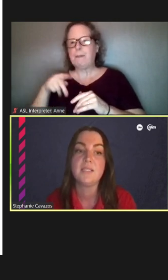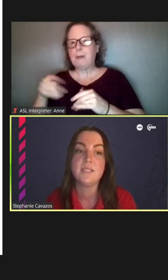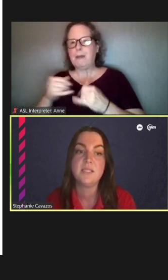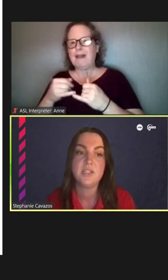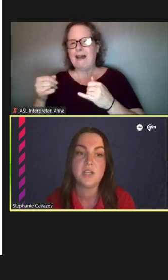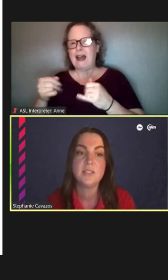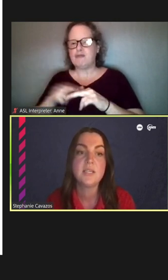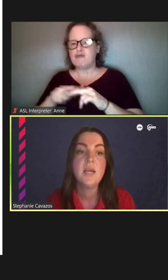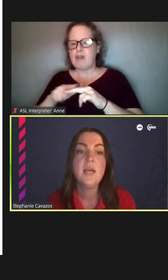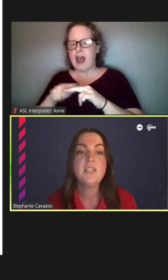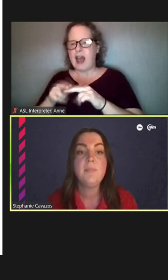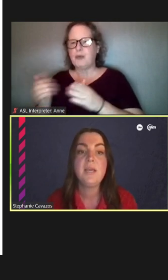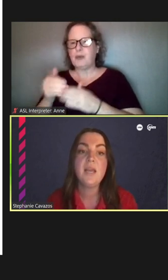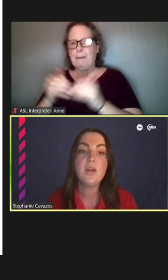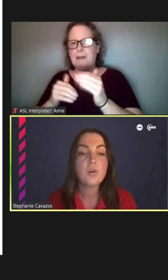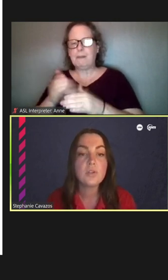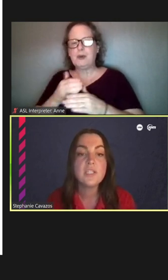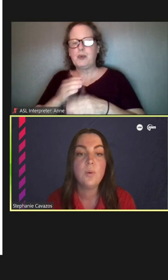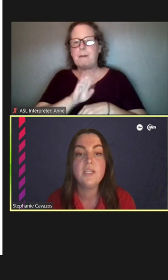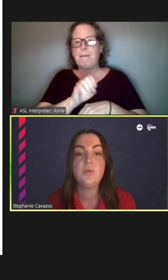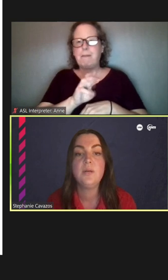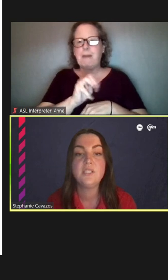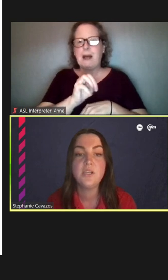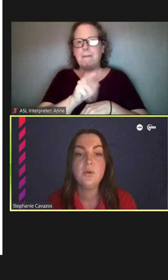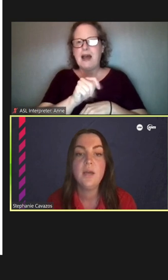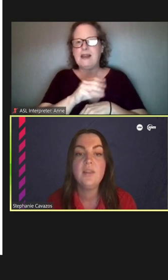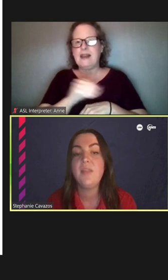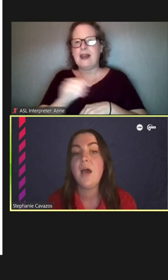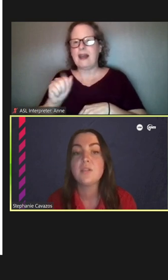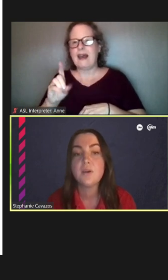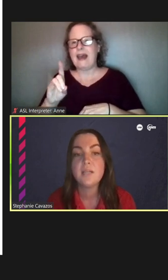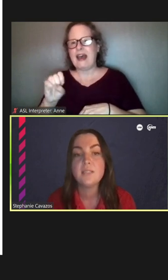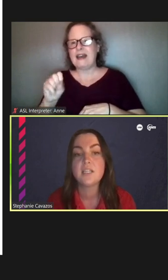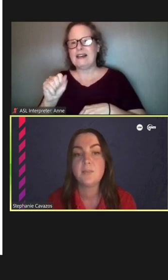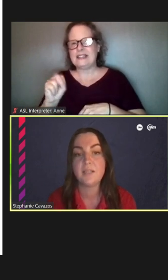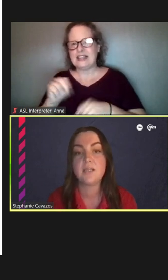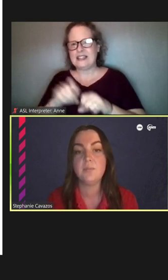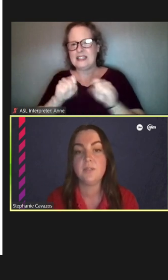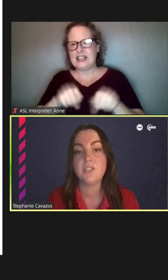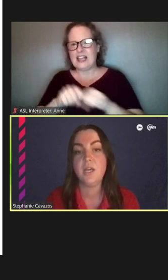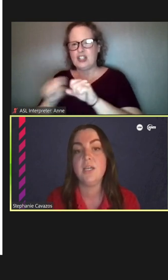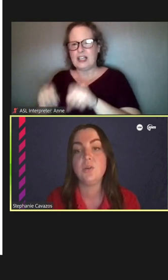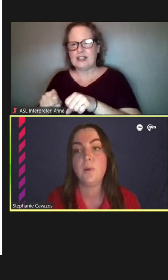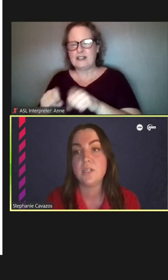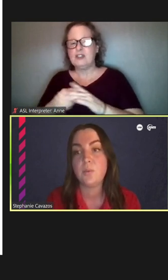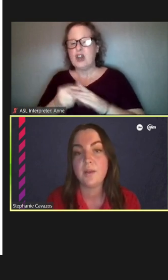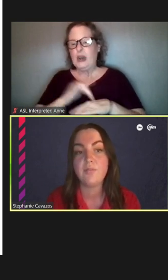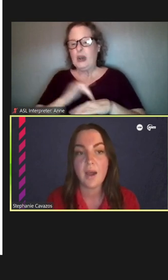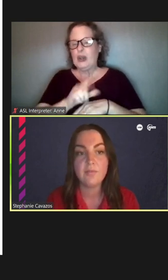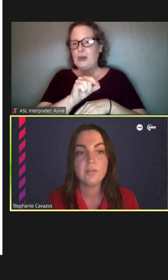Addison stations. So, that began in early 2022 and then that also has an expected completion in 2025,